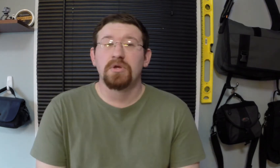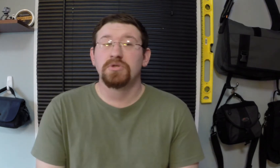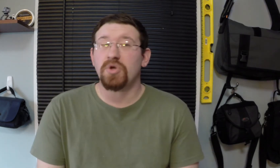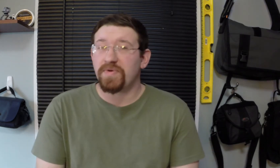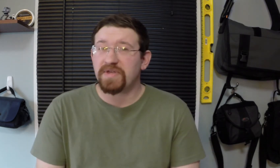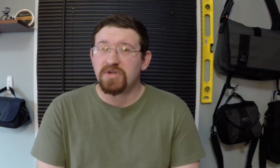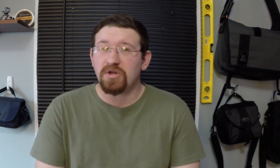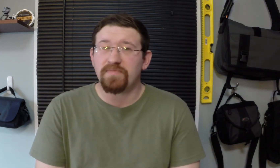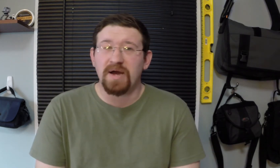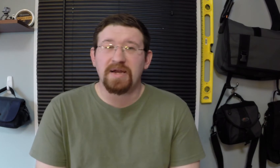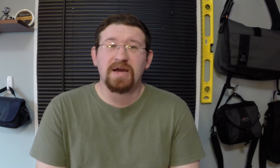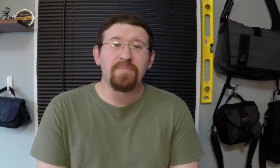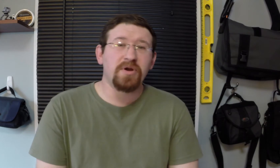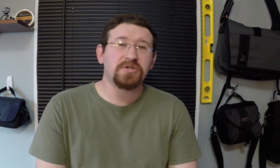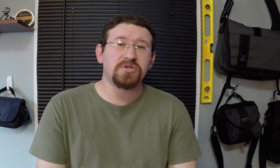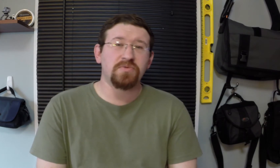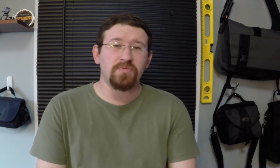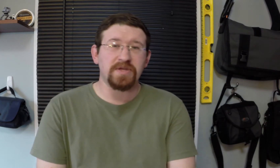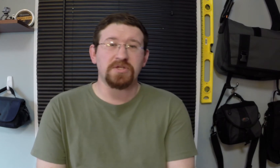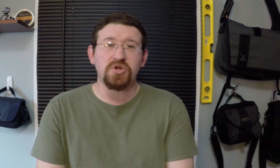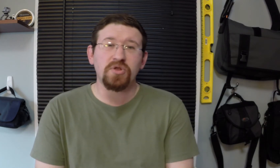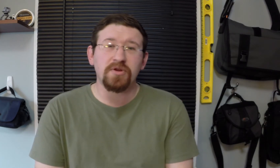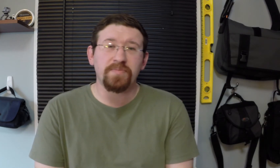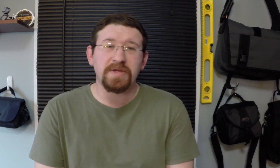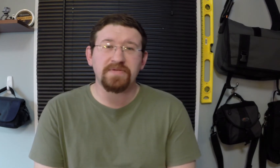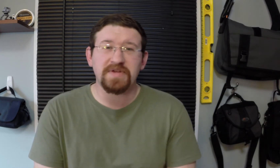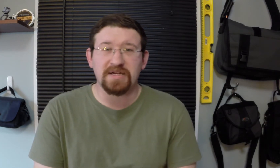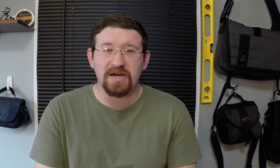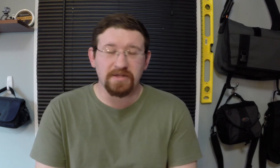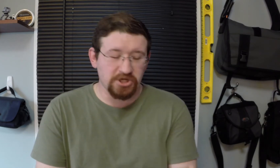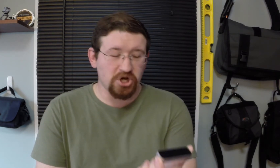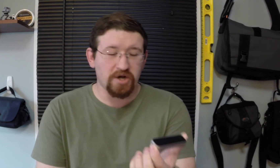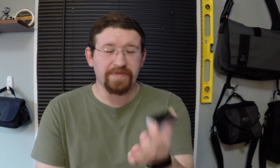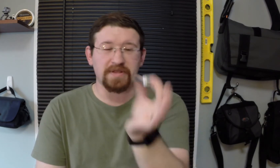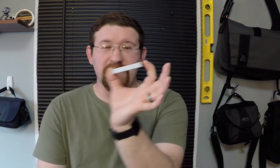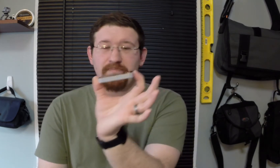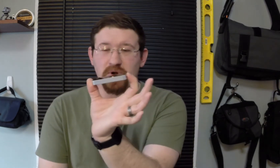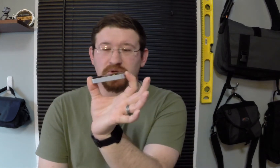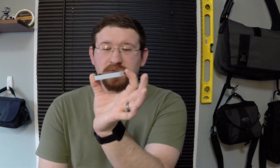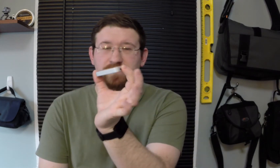So with this goal in mind, I purchased this new little piece of technology called the Leap Motion.